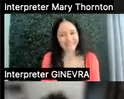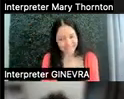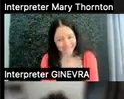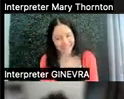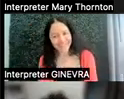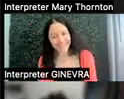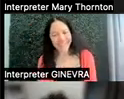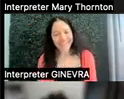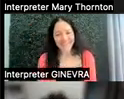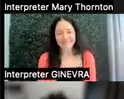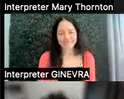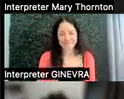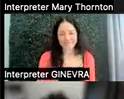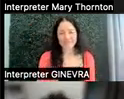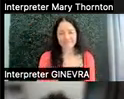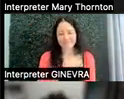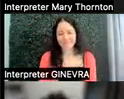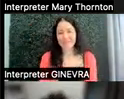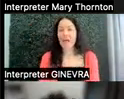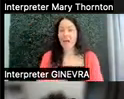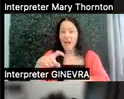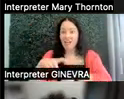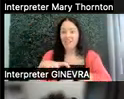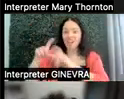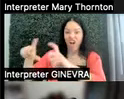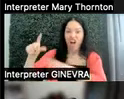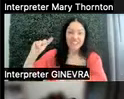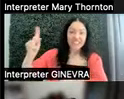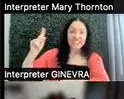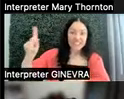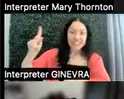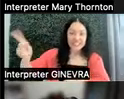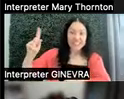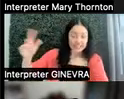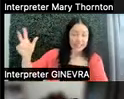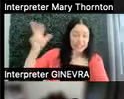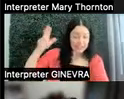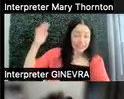I will say-- oh, the ticking clock. Patty will know this.